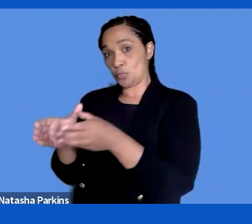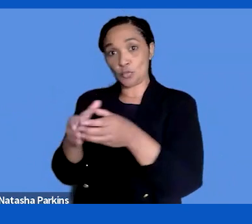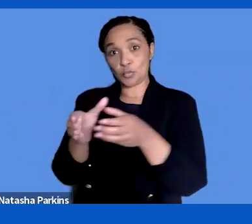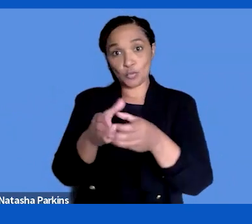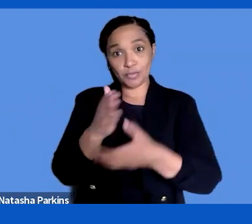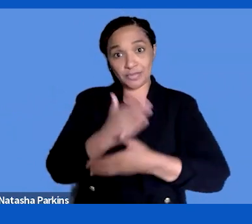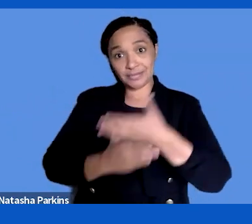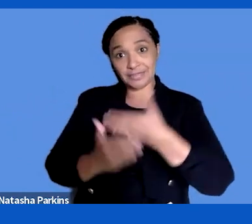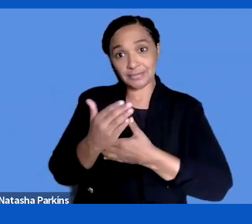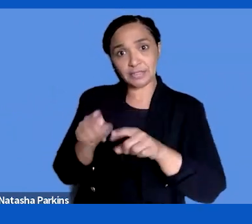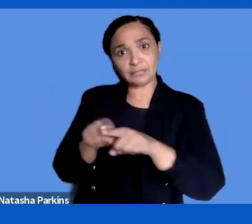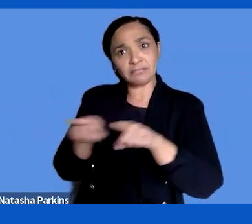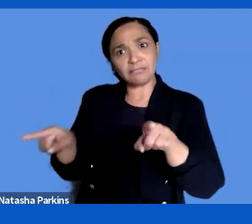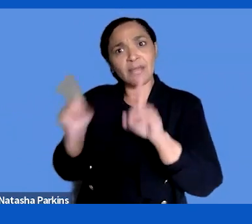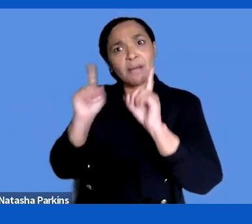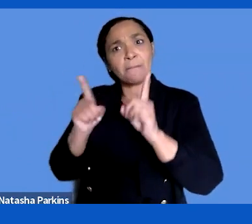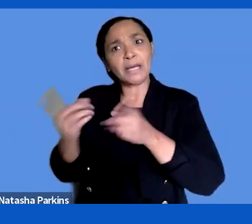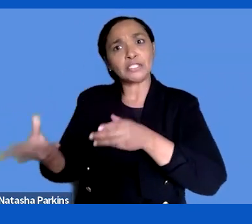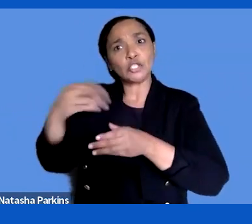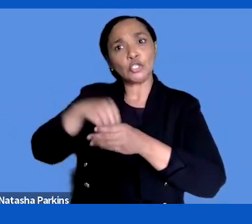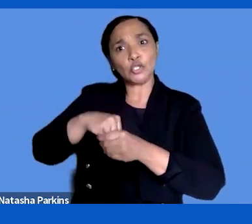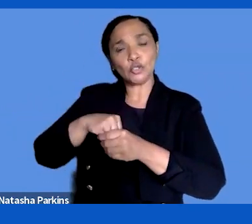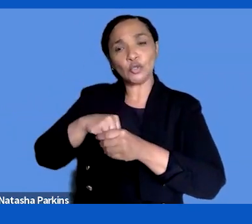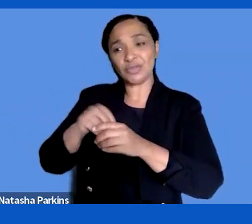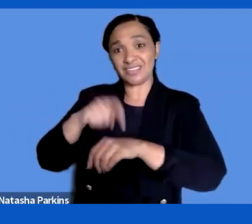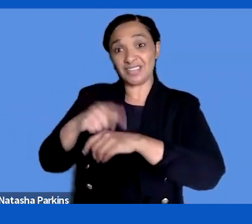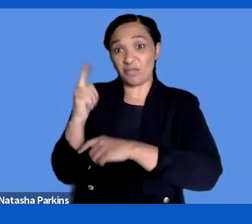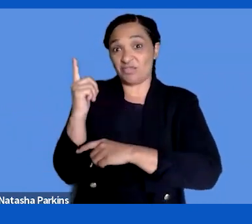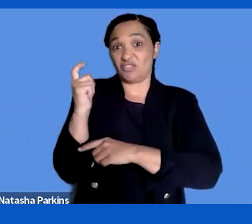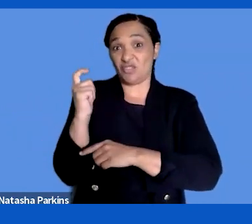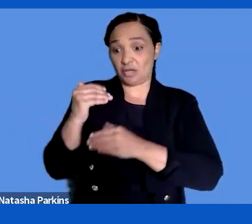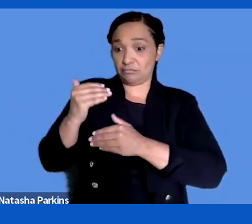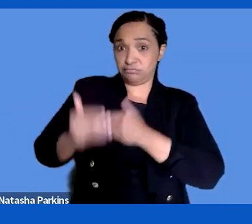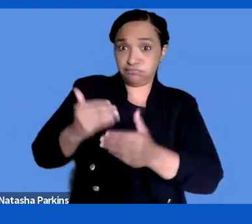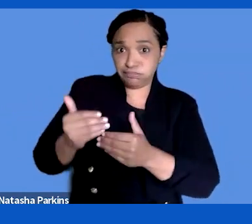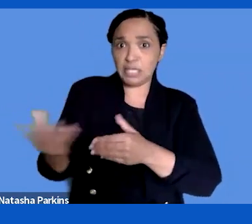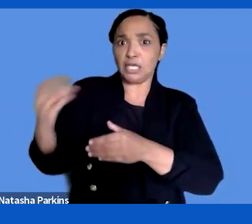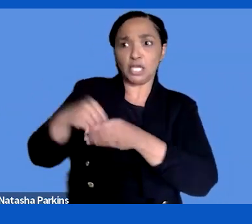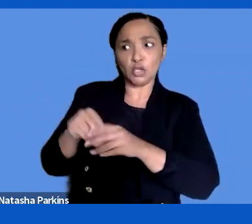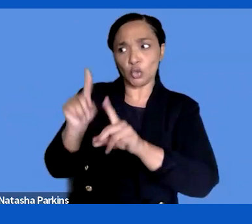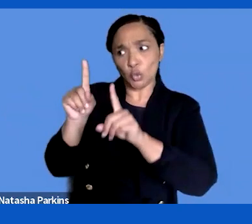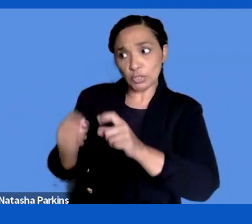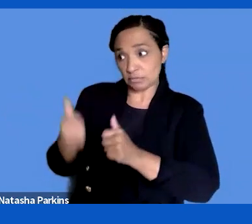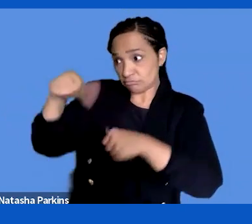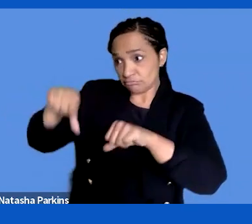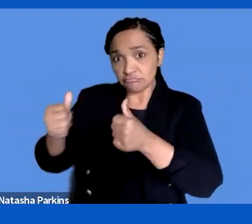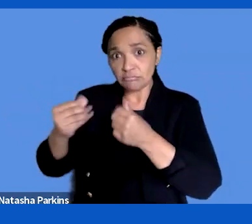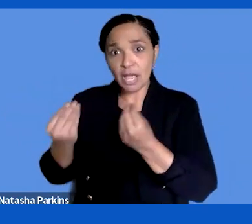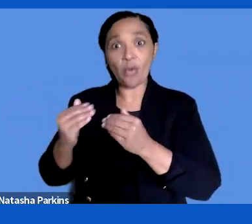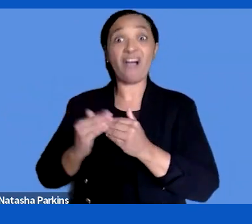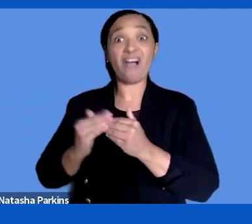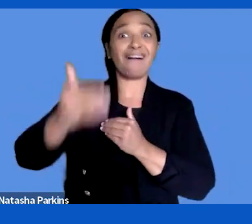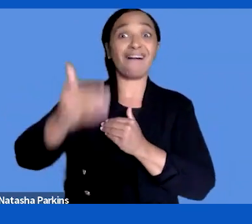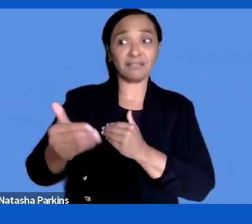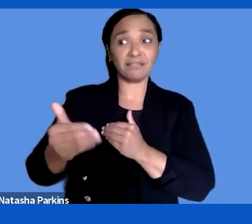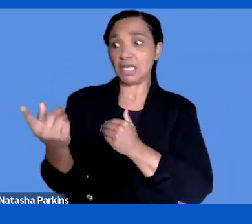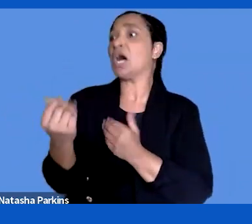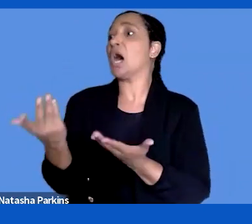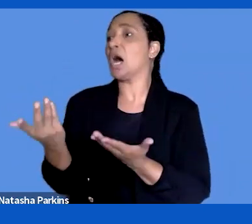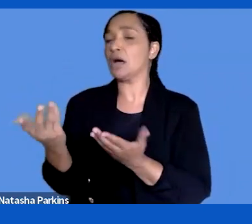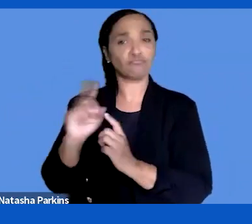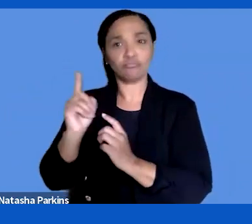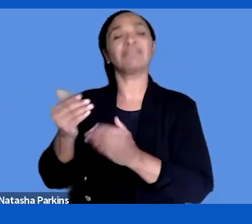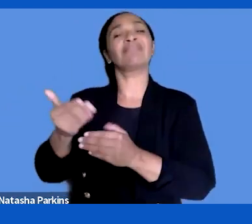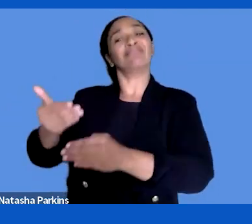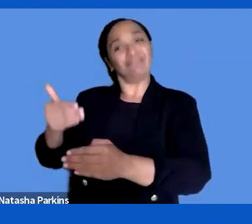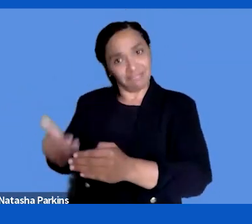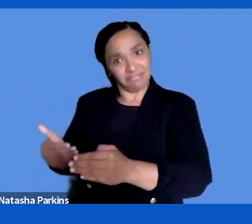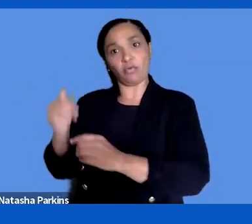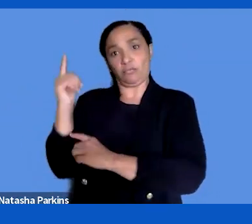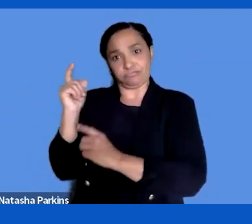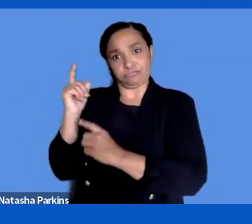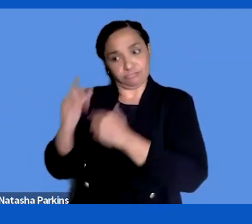object as early as possible. So that may be fit in digital products in the digital world that fit for